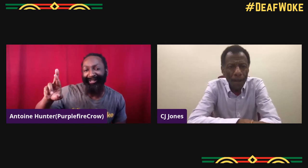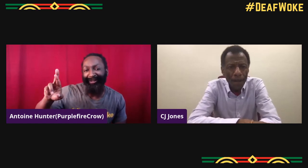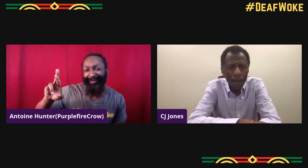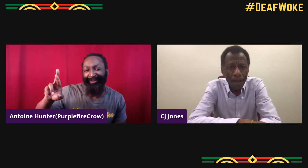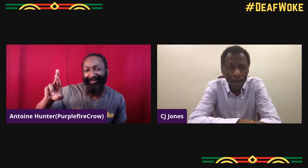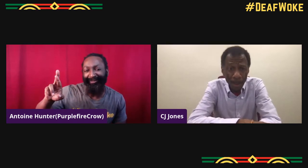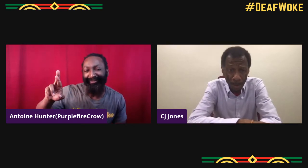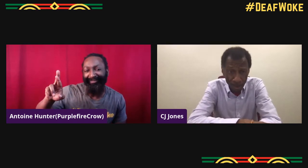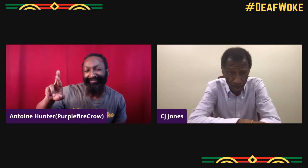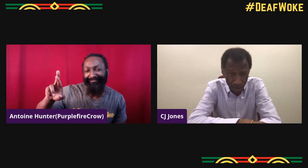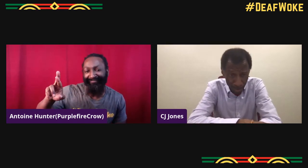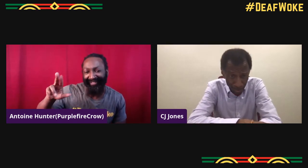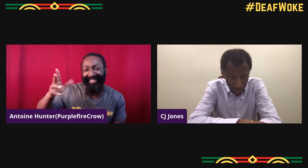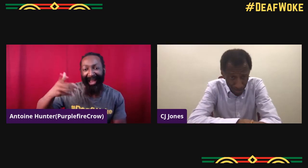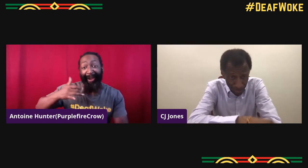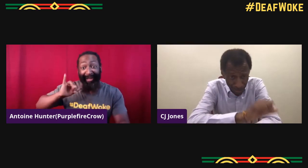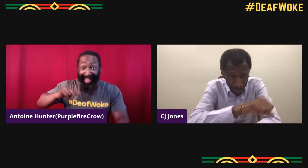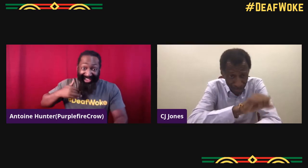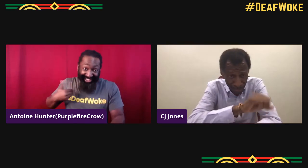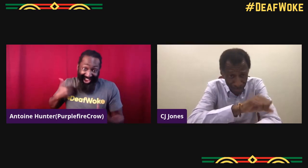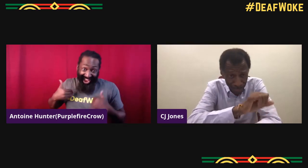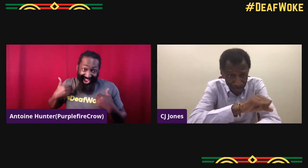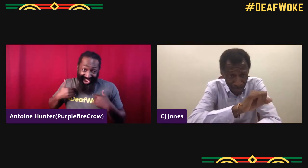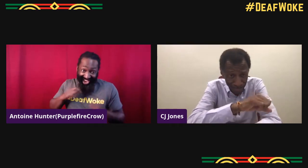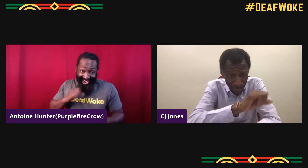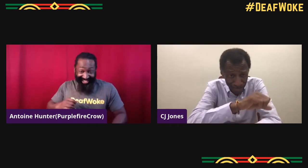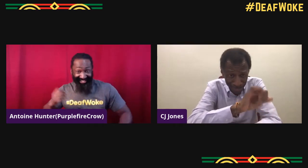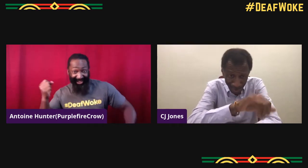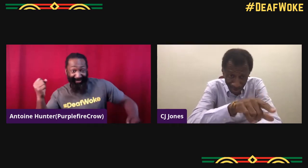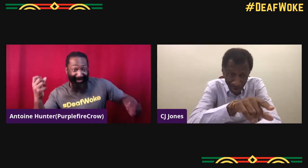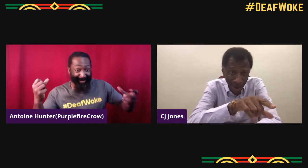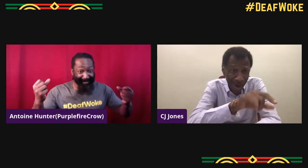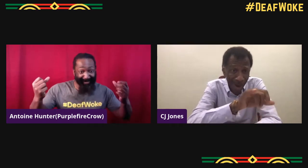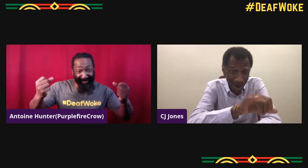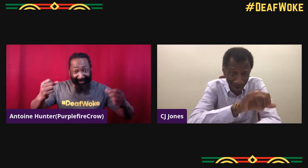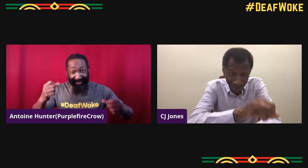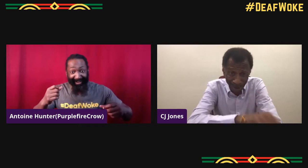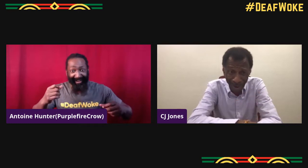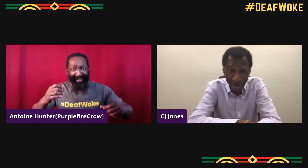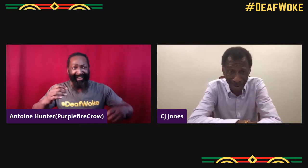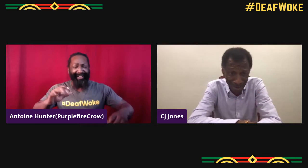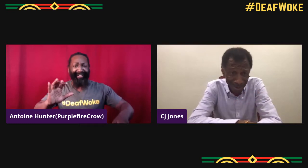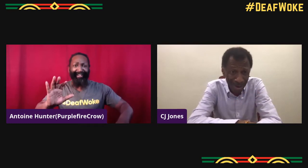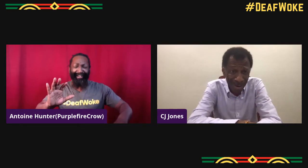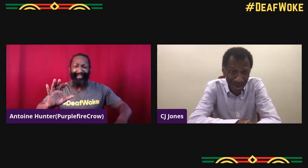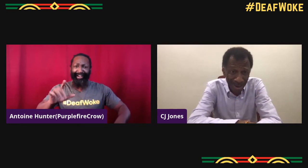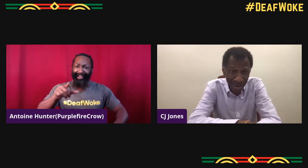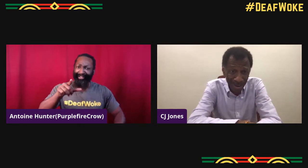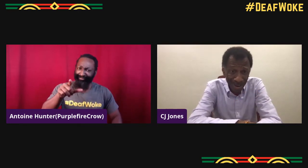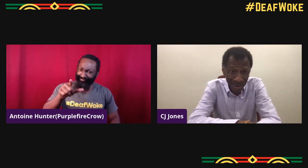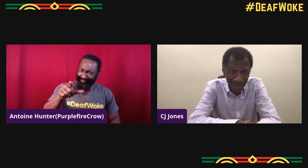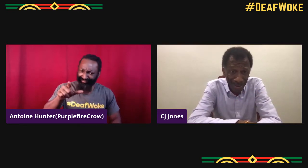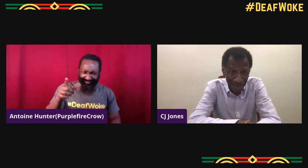I saw you as a different rapper. Yeah. That young guy up there rapping and..